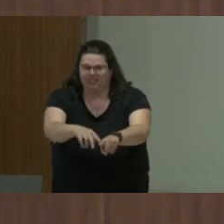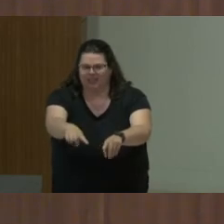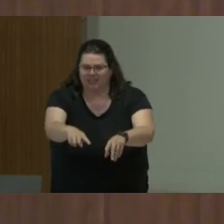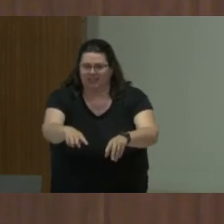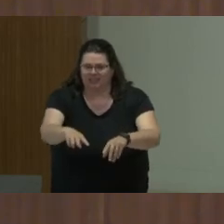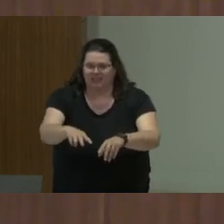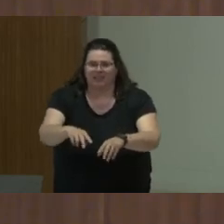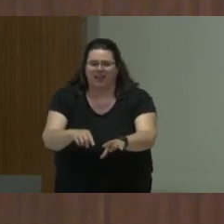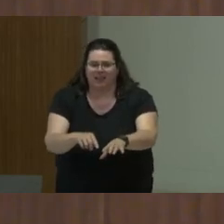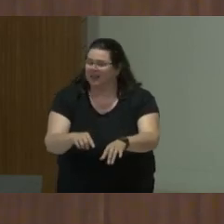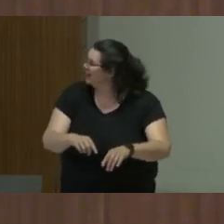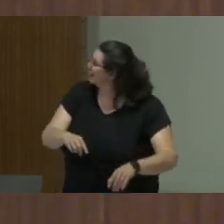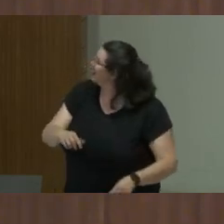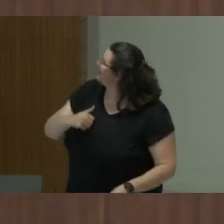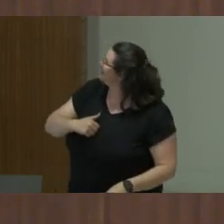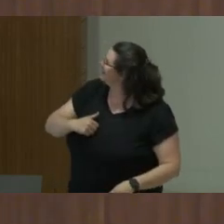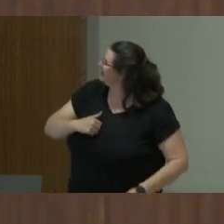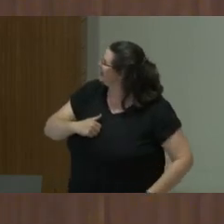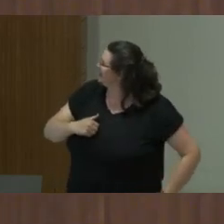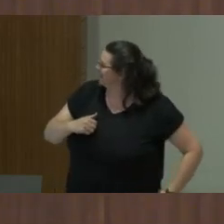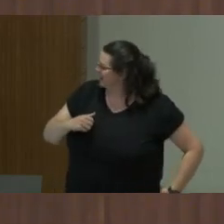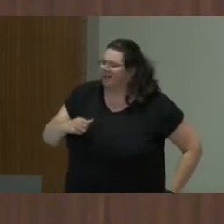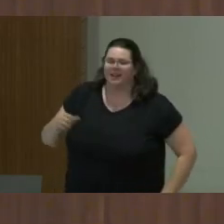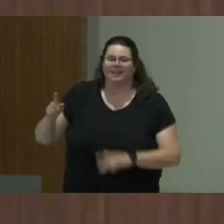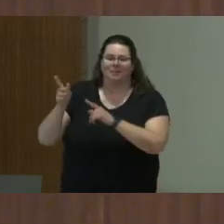So sorry, now it's gone. The moment is gone. First, a question.